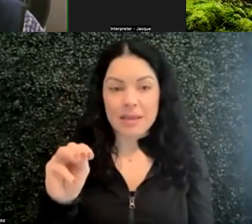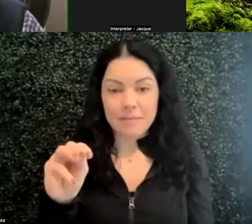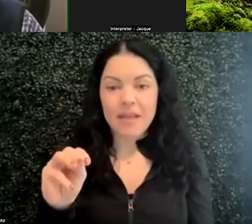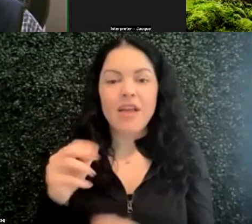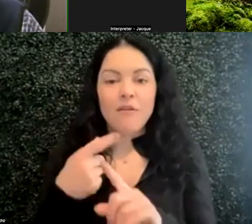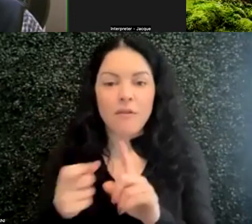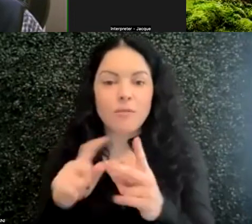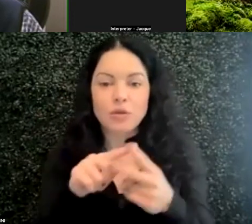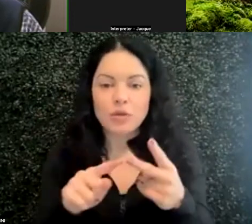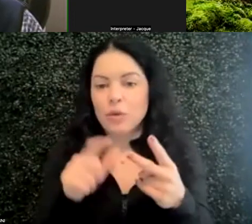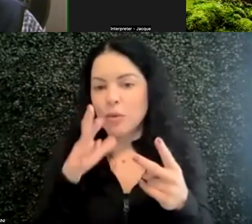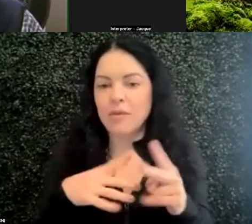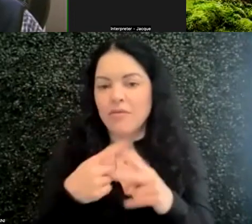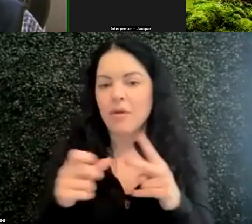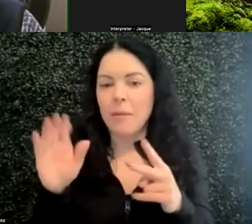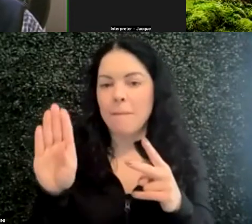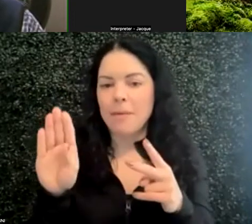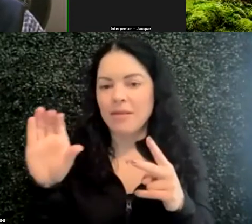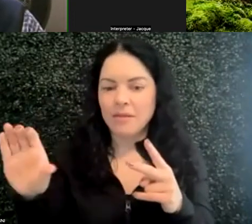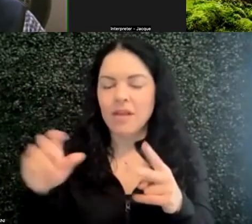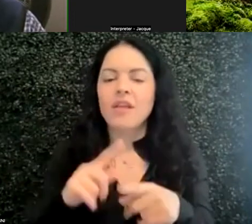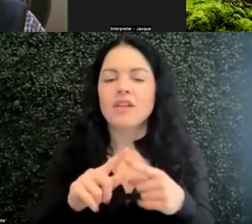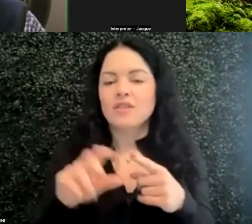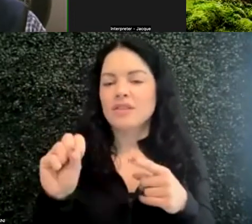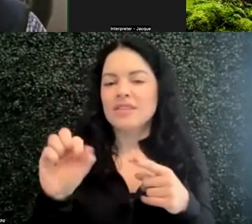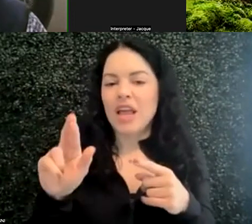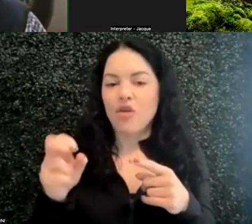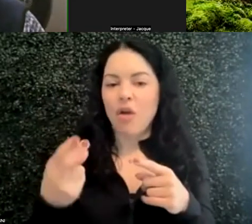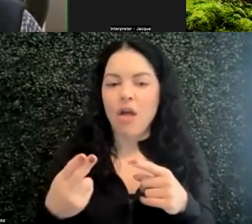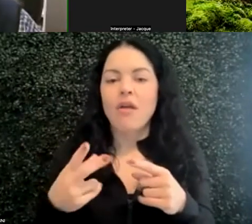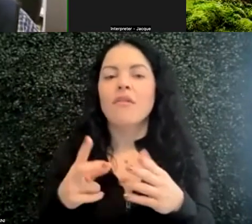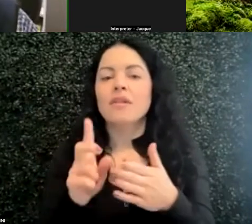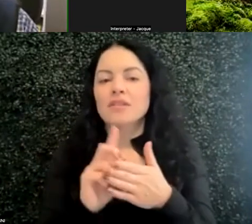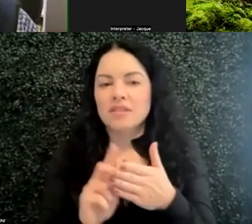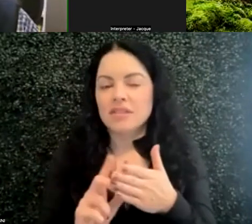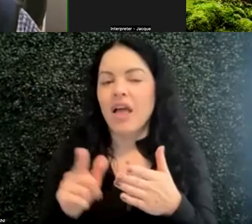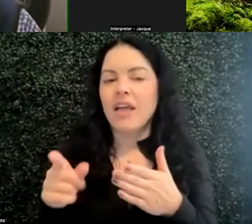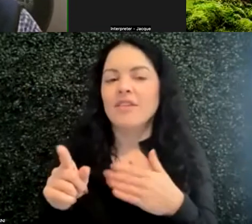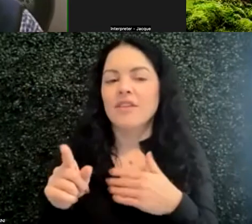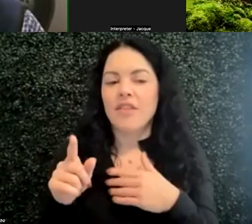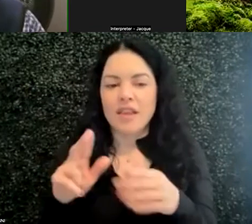Sara is the Designer and Director of Bellevue's nationally recognized Neurodiversity Navigators Program.